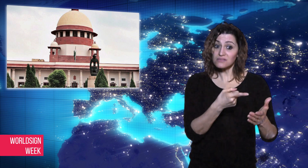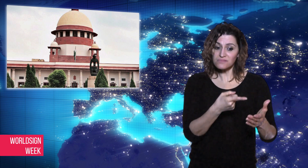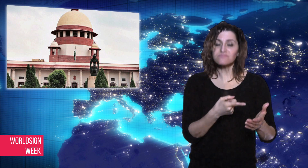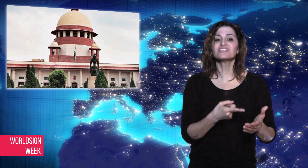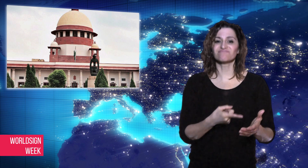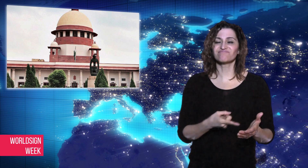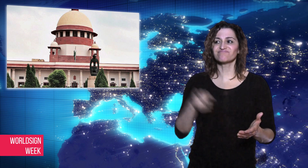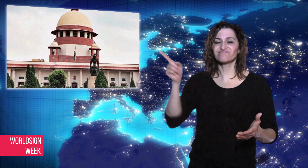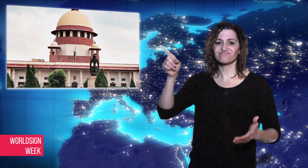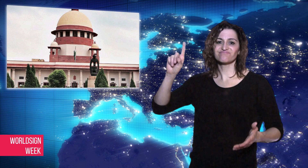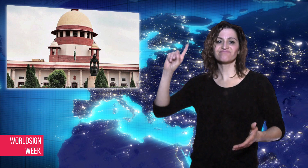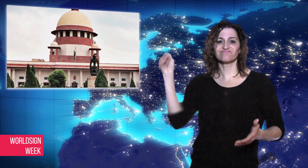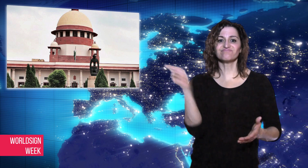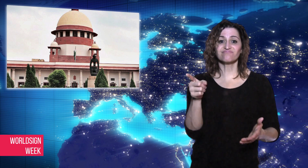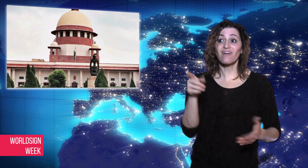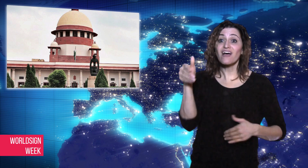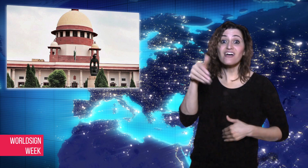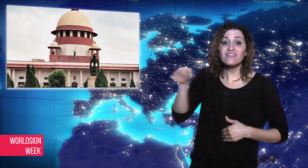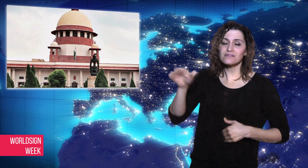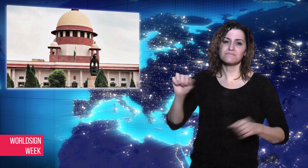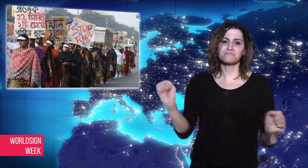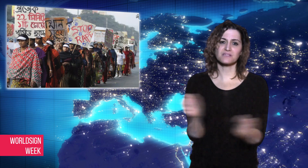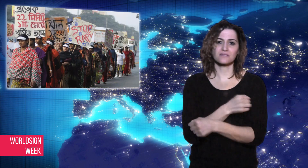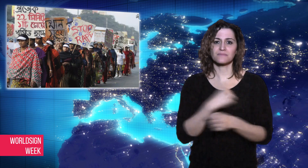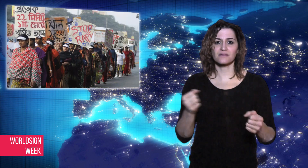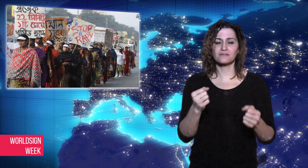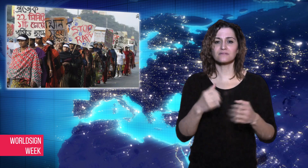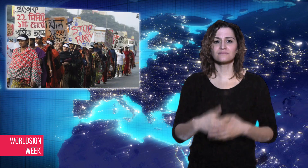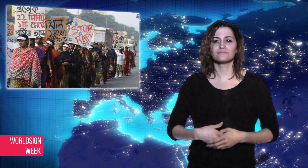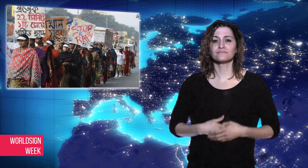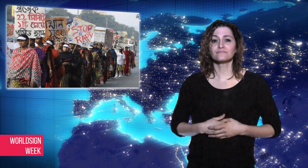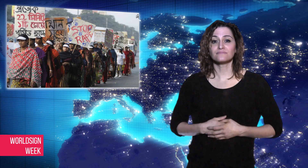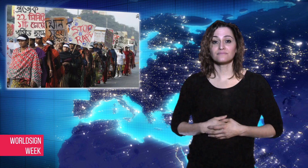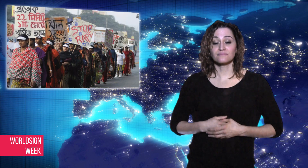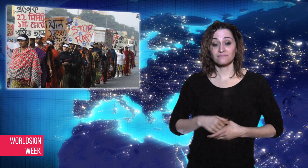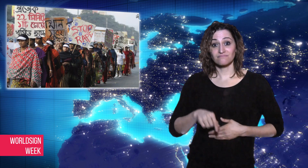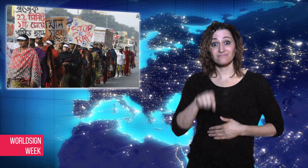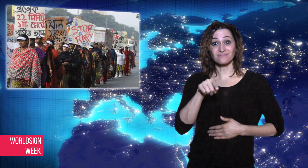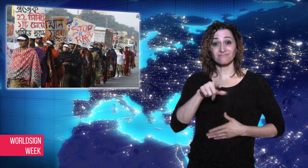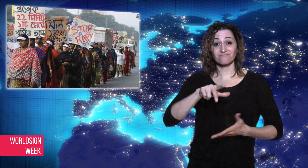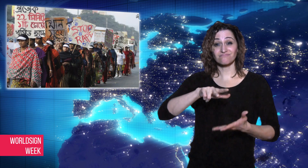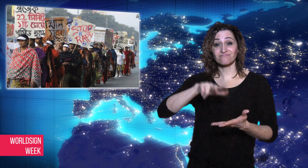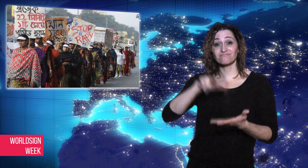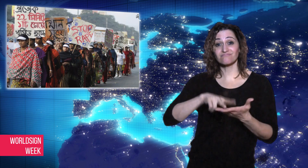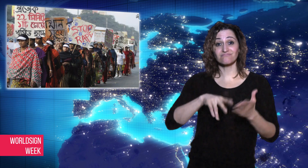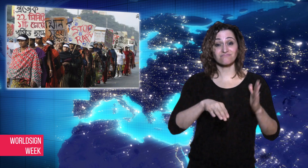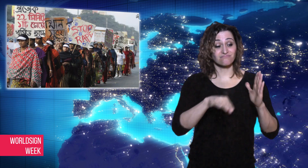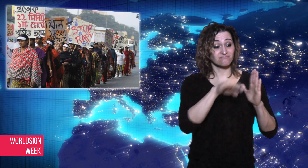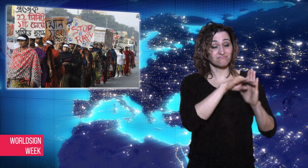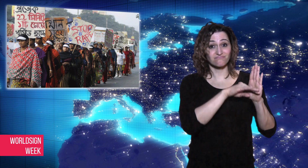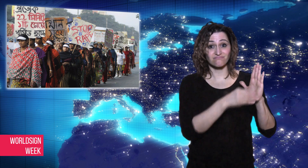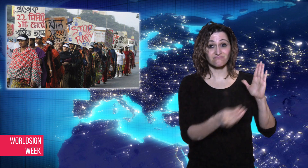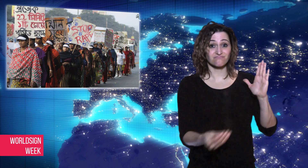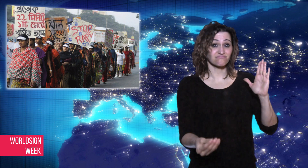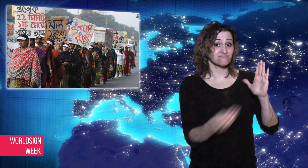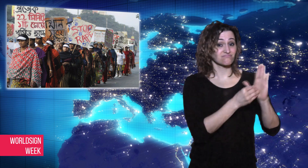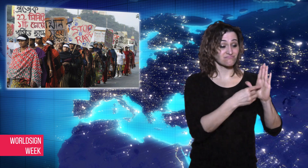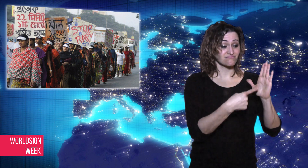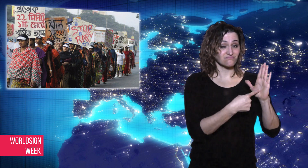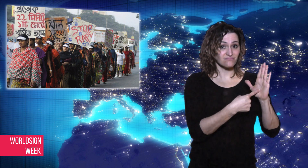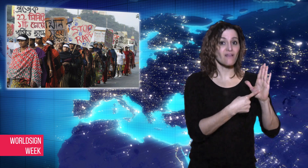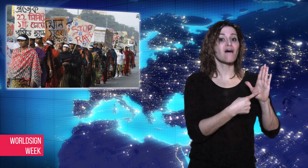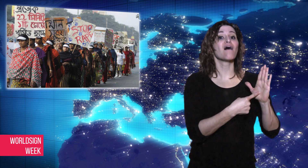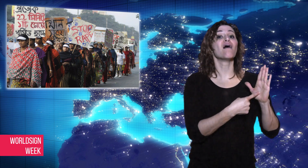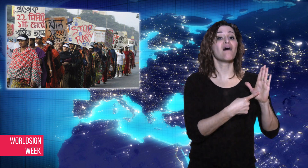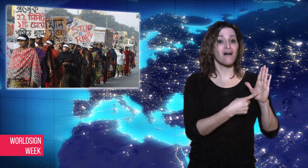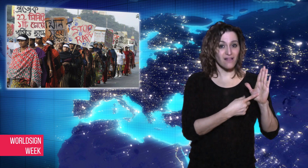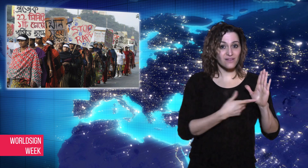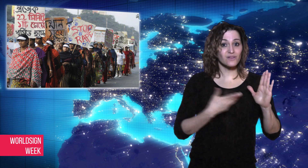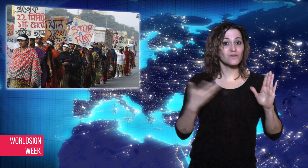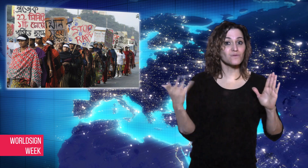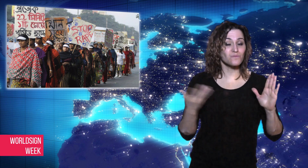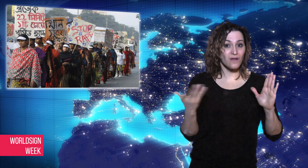interpreter, other factors can be used